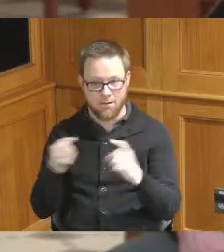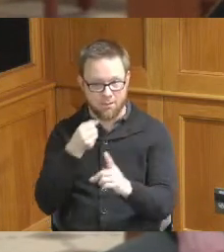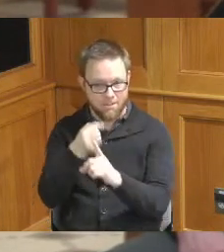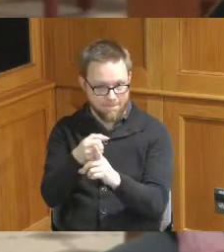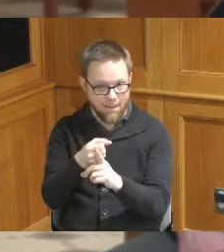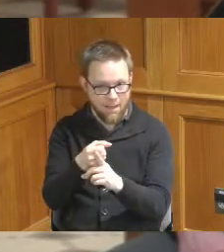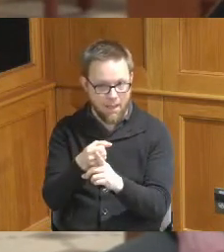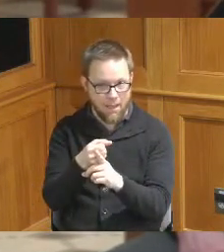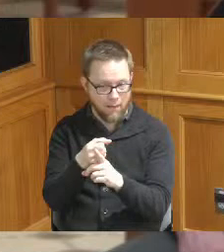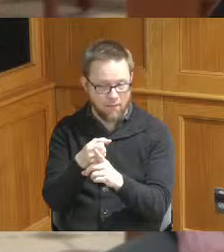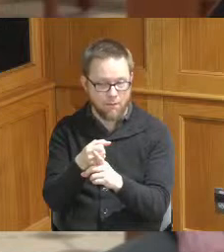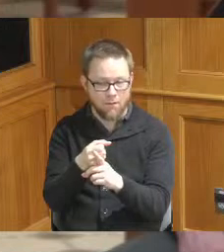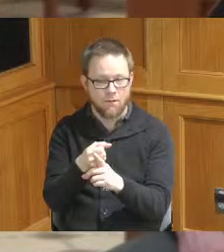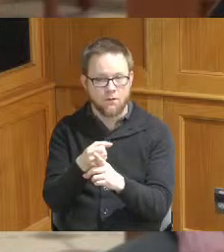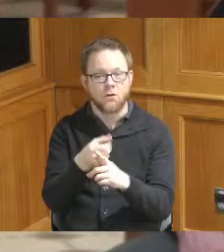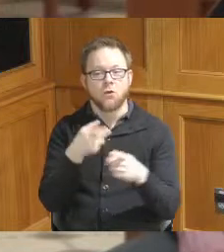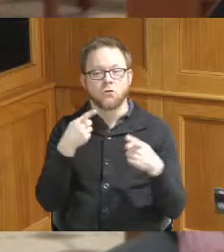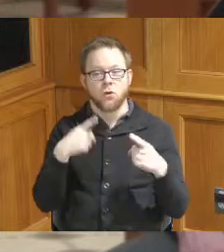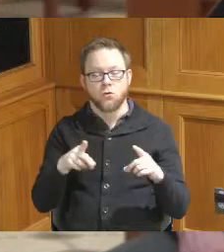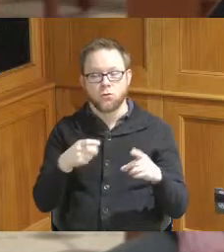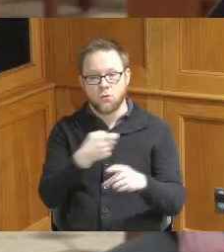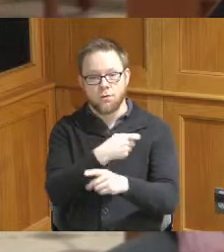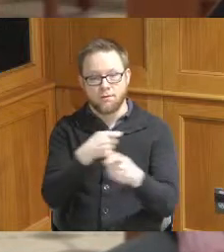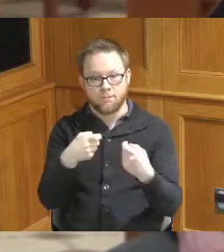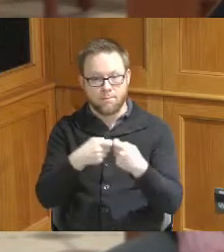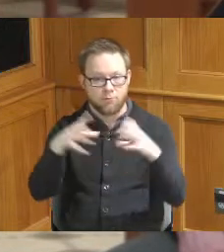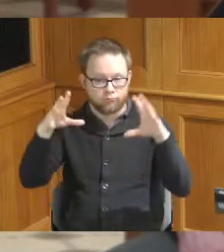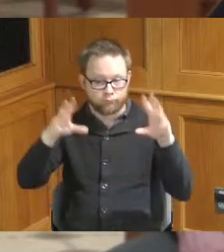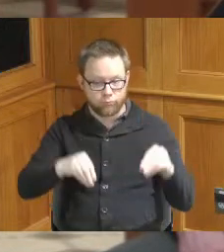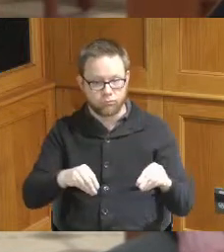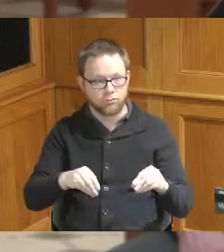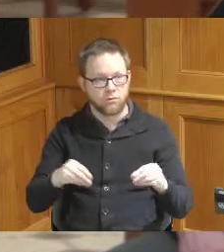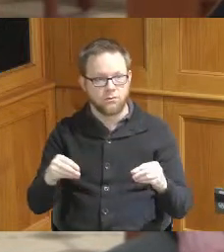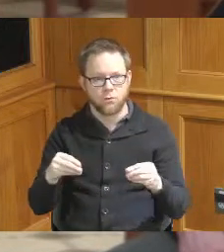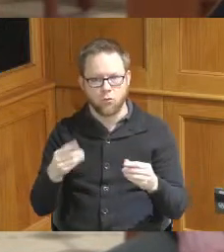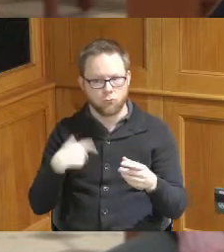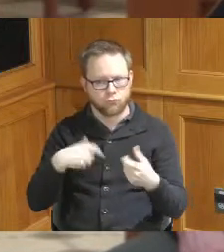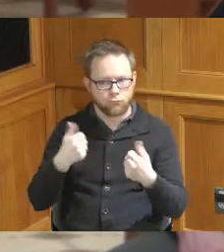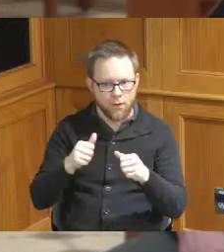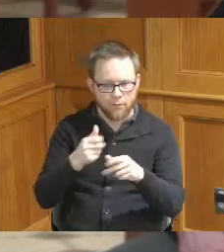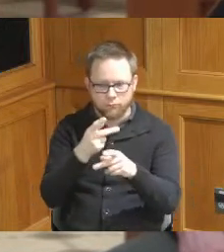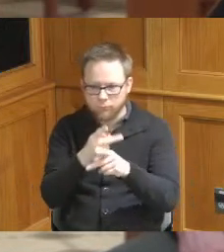what else we did so during the outage we took all possible measures to minimize the impacts of the